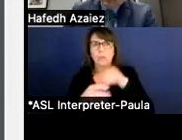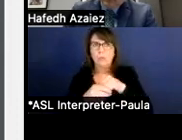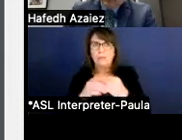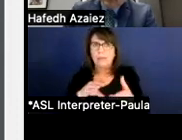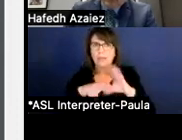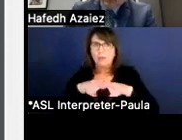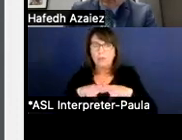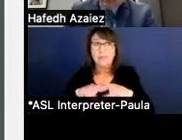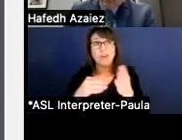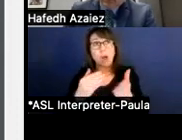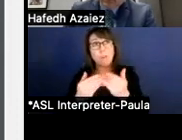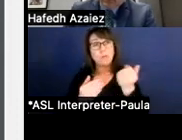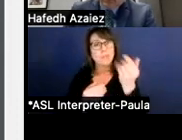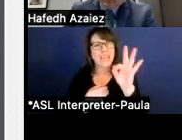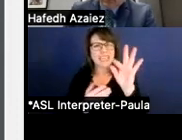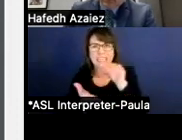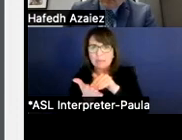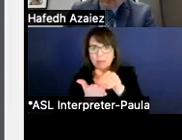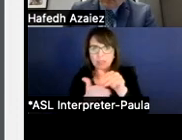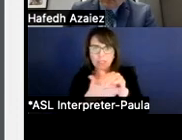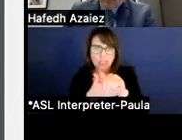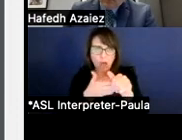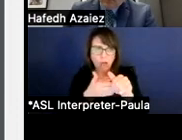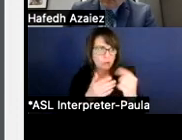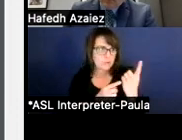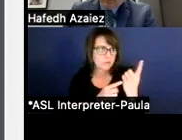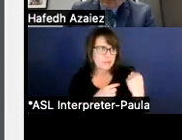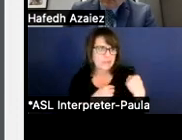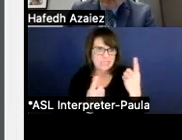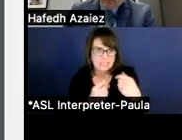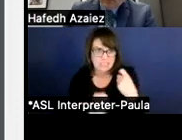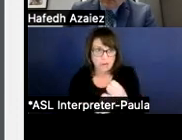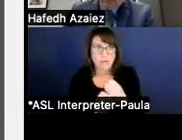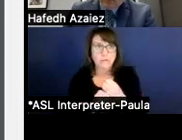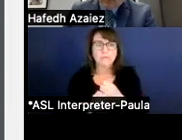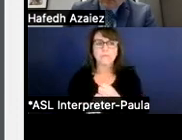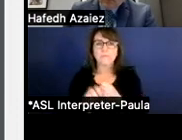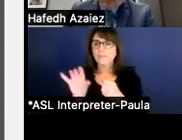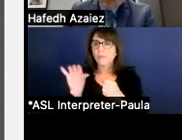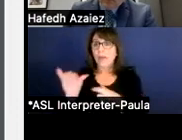of almost 19 million this past school year. So that's reflected in those numbers.